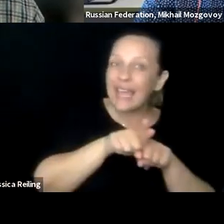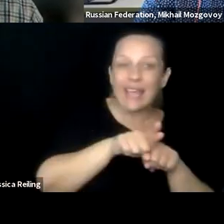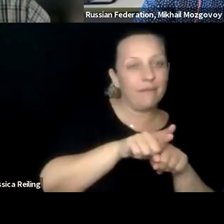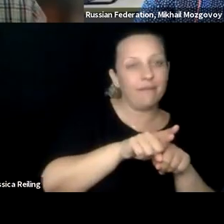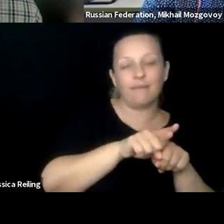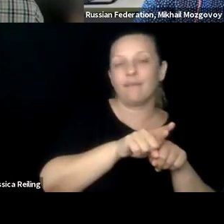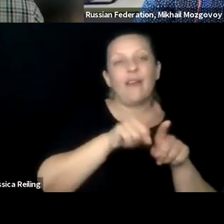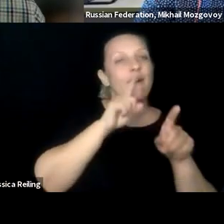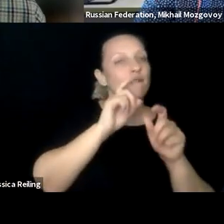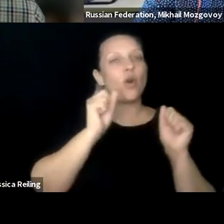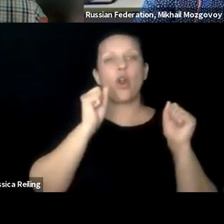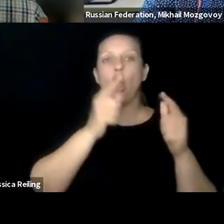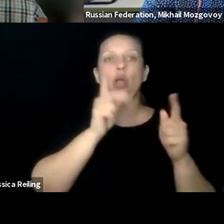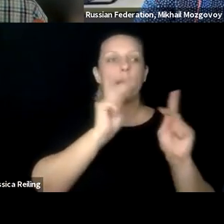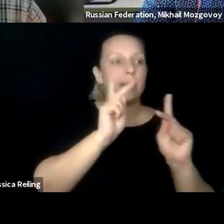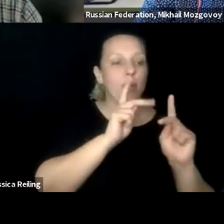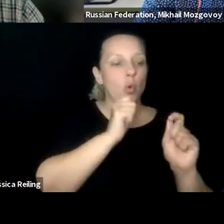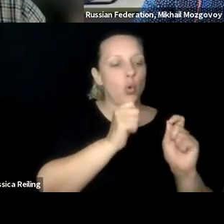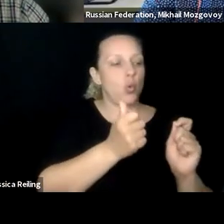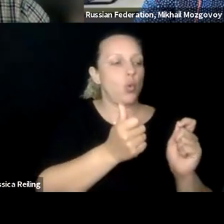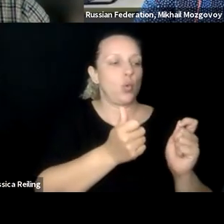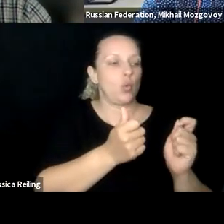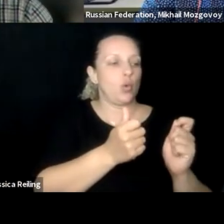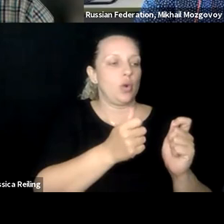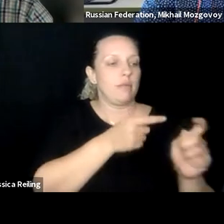we value the perspective of diverse faculty and